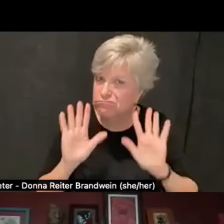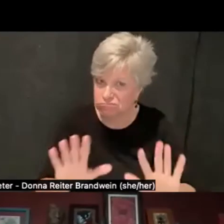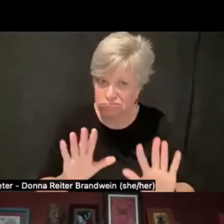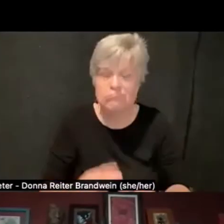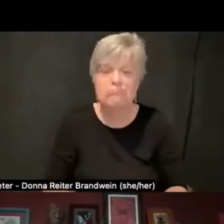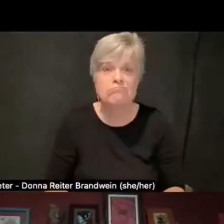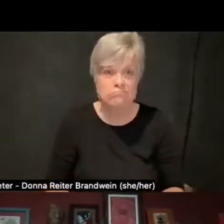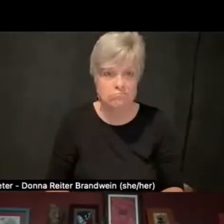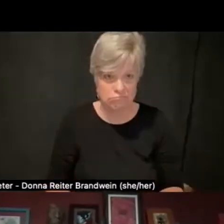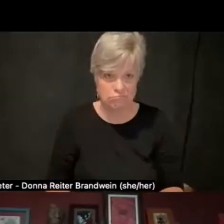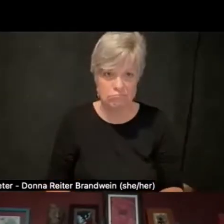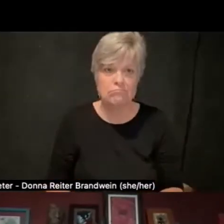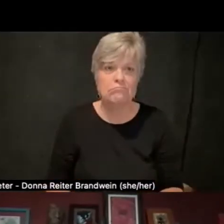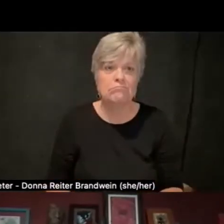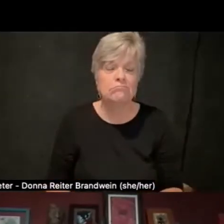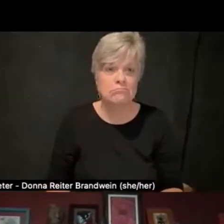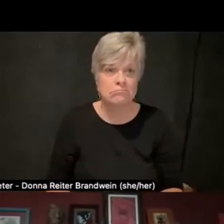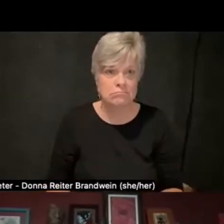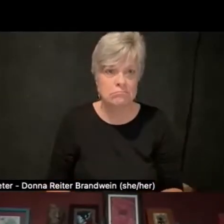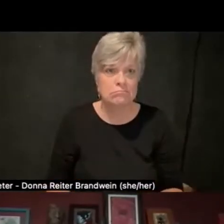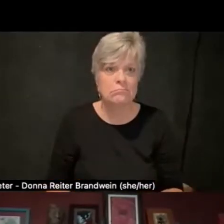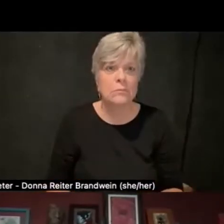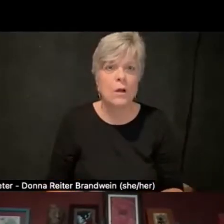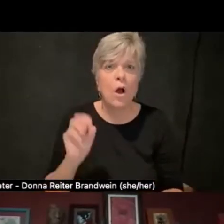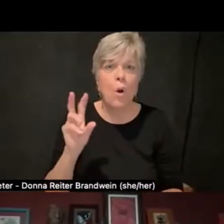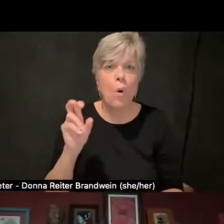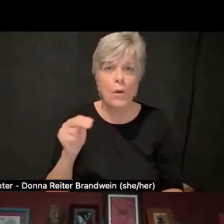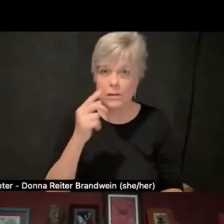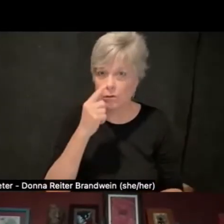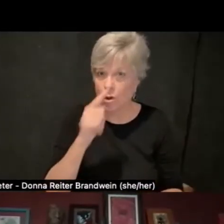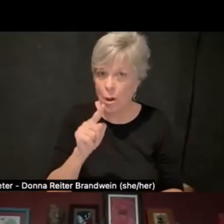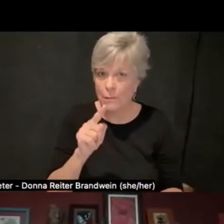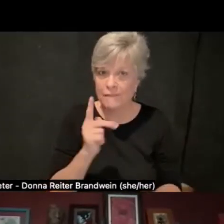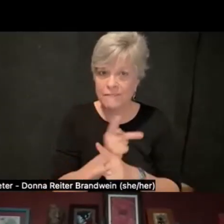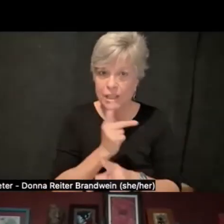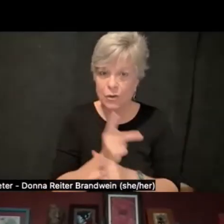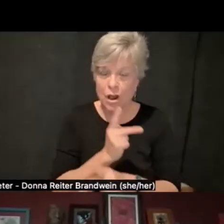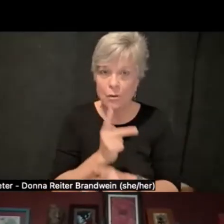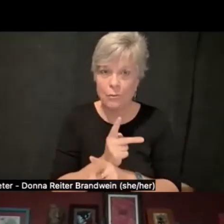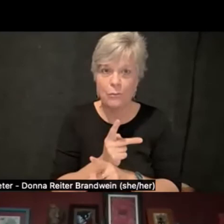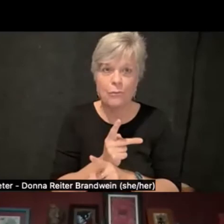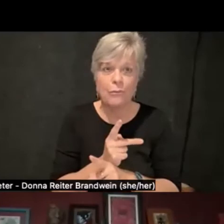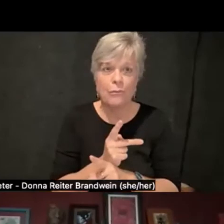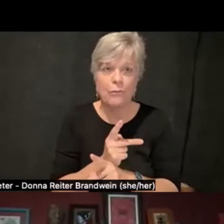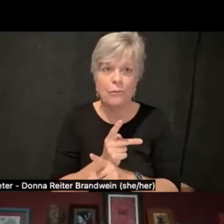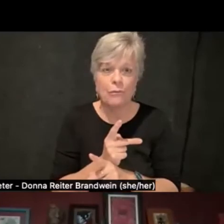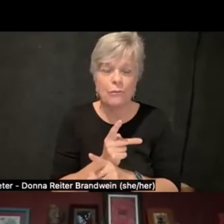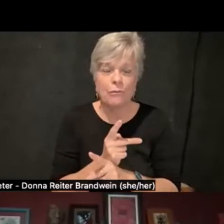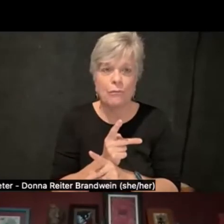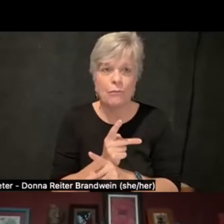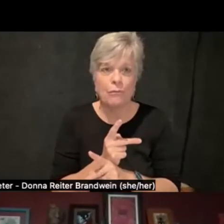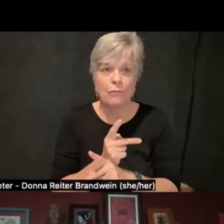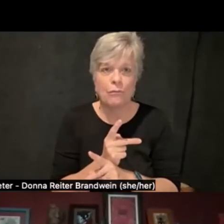So Owen, if you can figure it out and would like to send